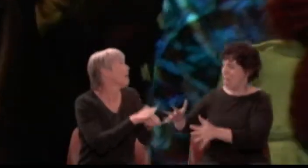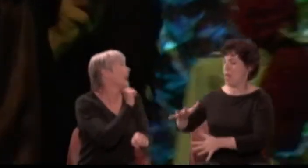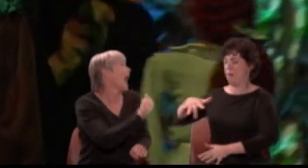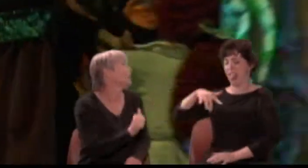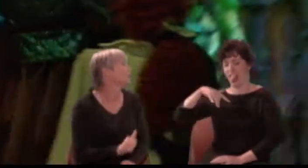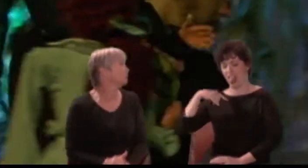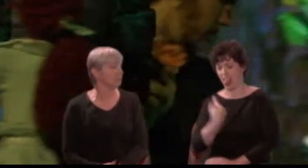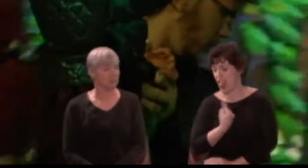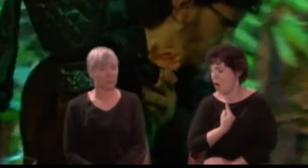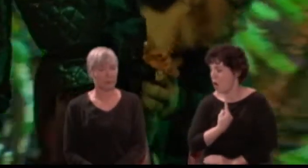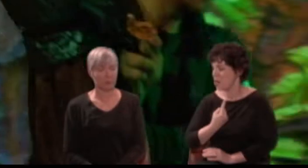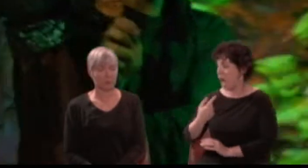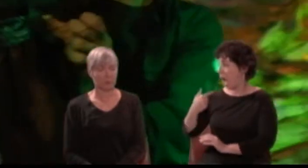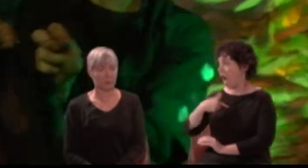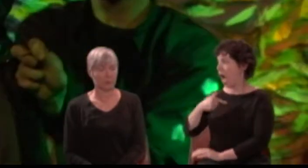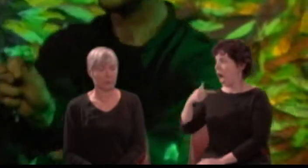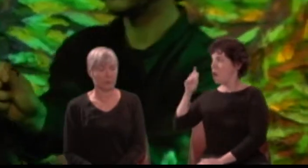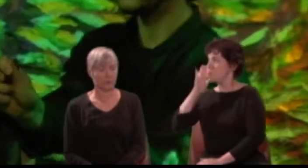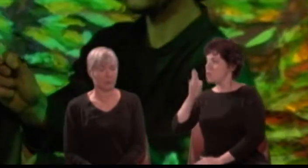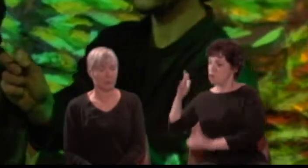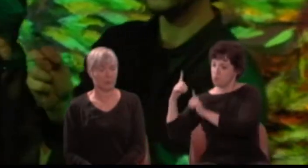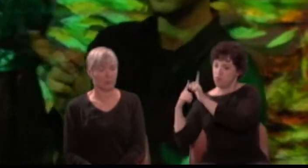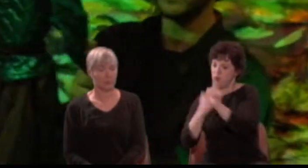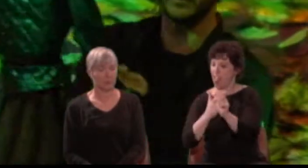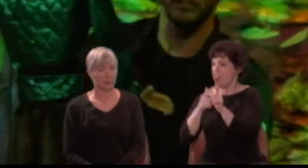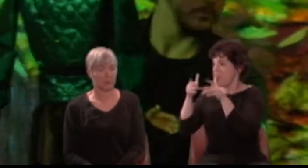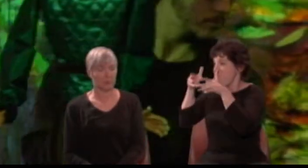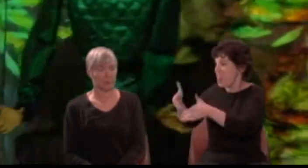I'll run from thee and leave thee to the mercy of the wild beasts.